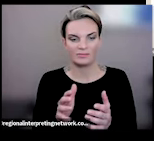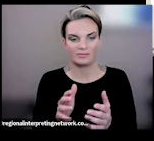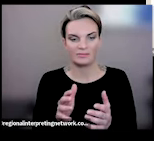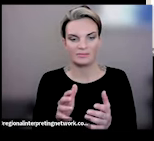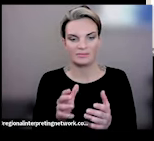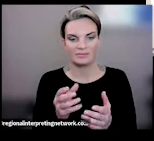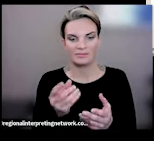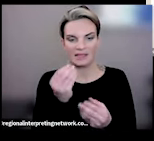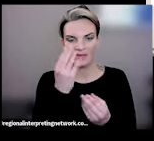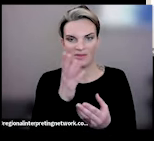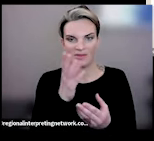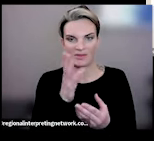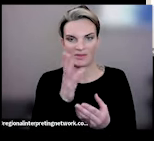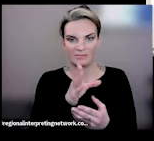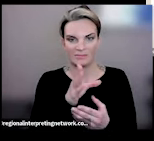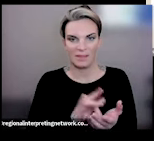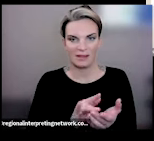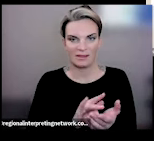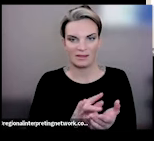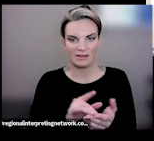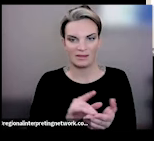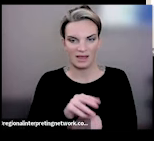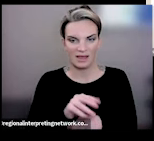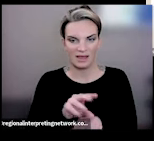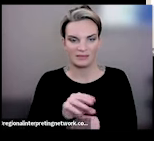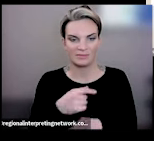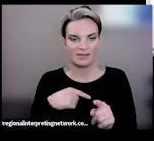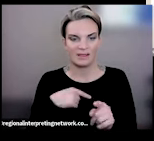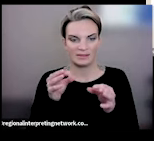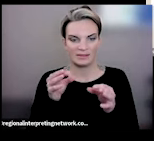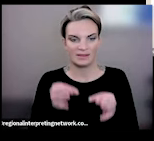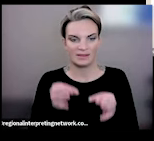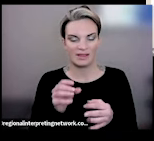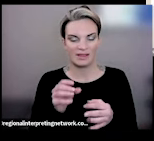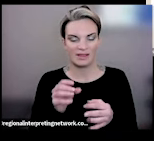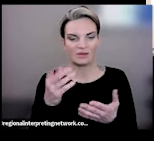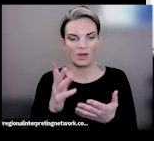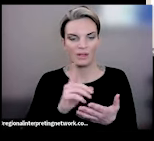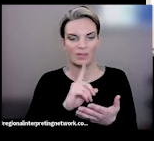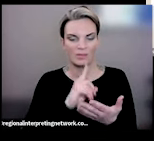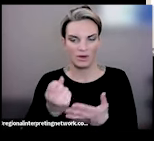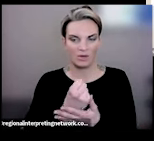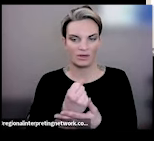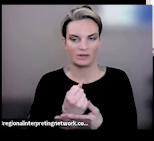medical advice. I would definitely suggest asking what the priority is in the care